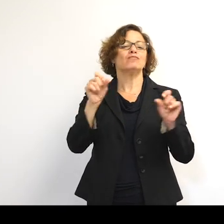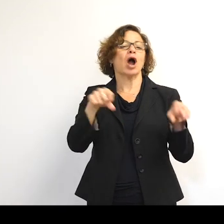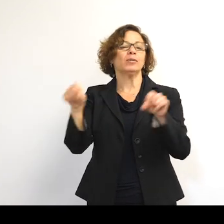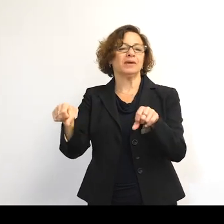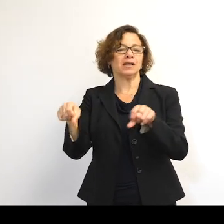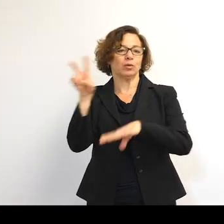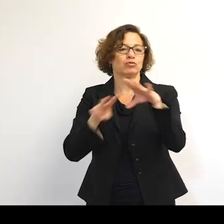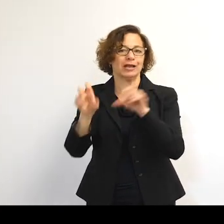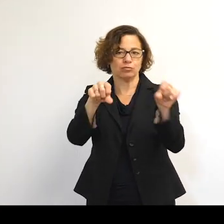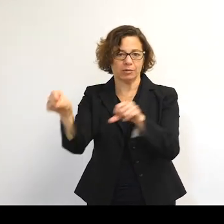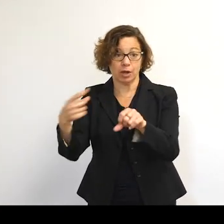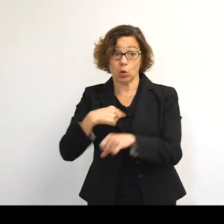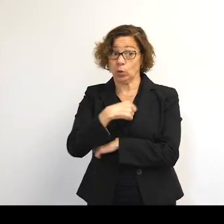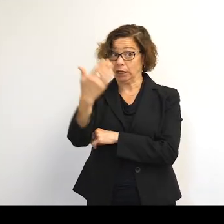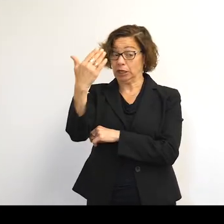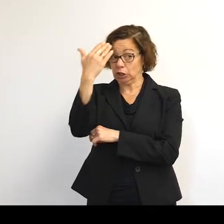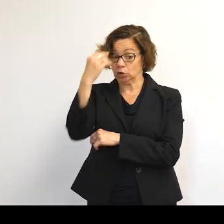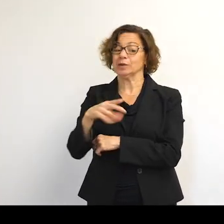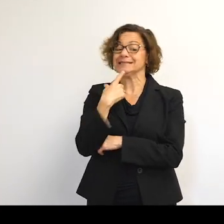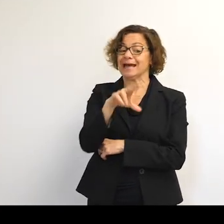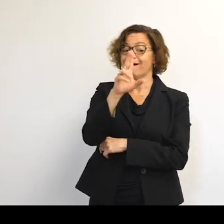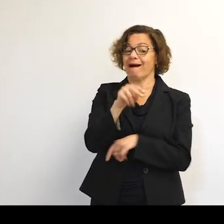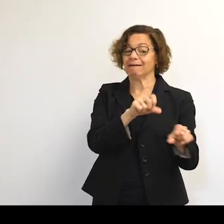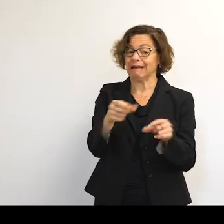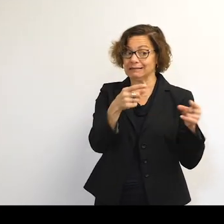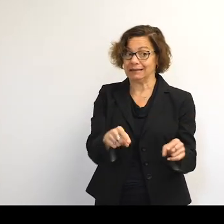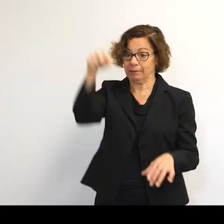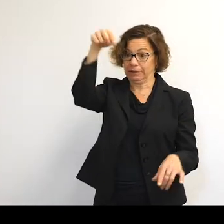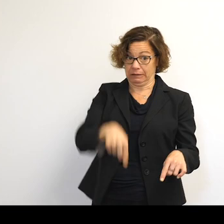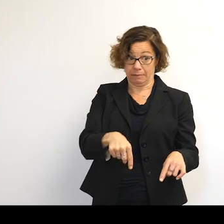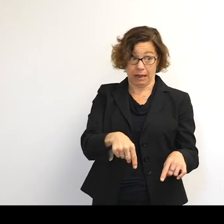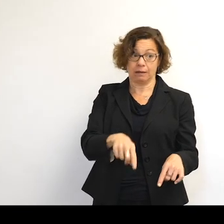And you learn that very unlikely things happen, OK?